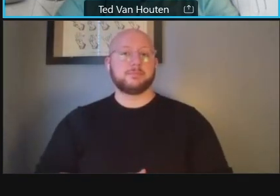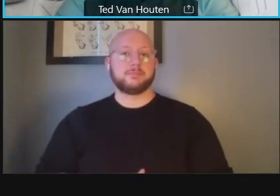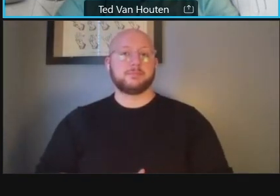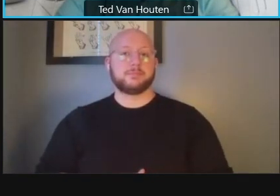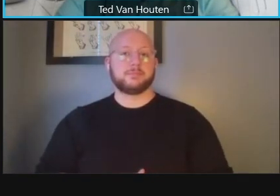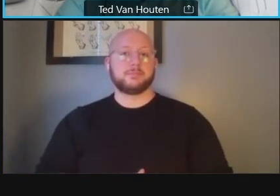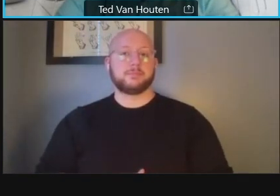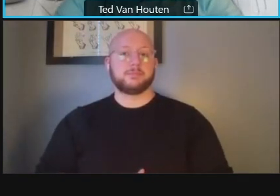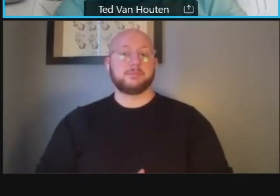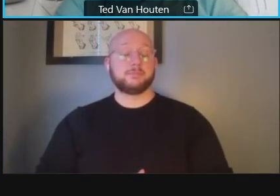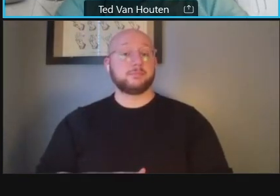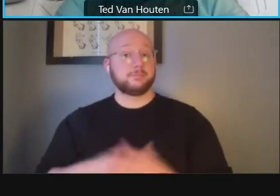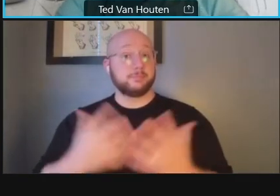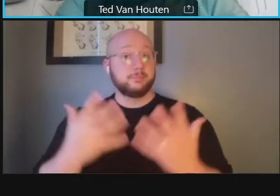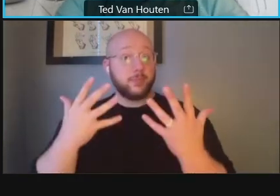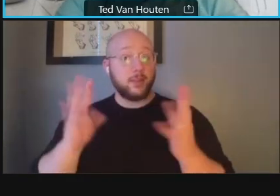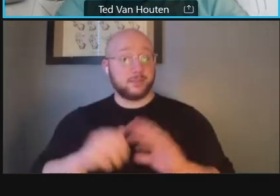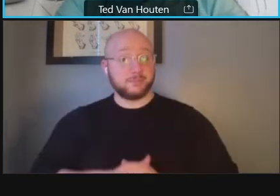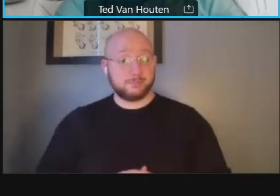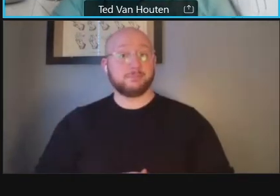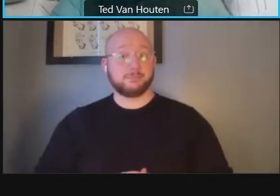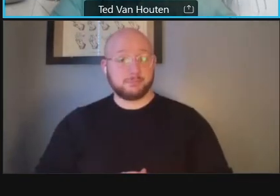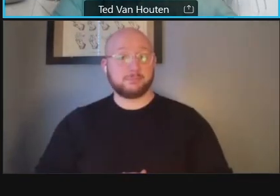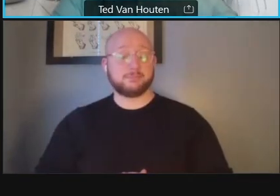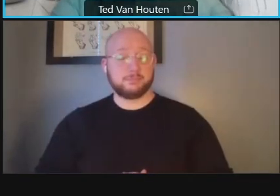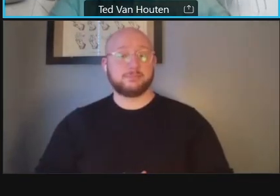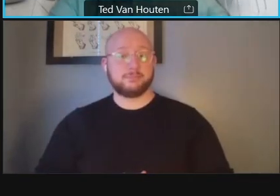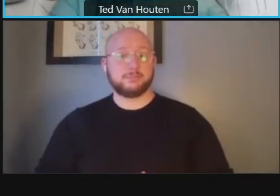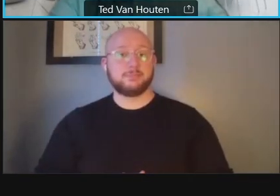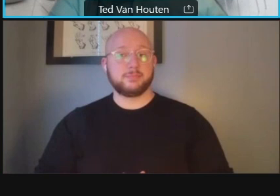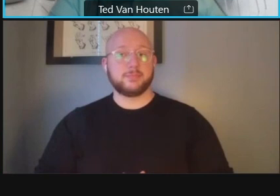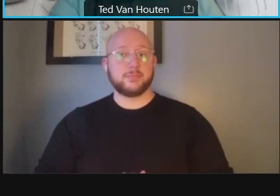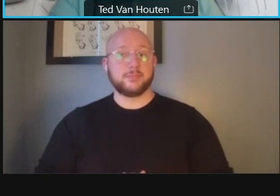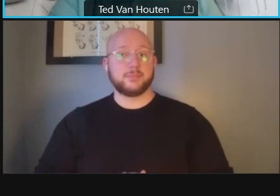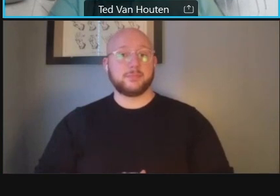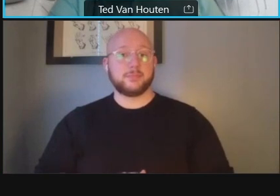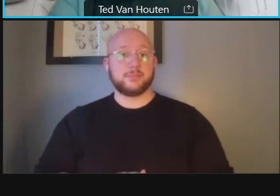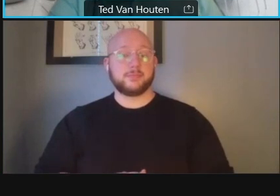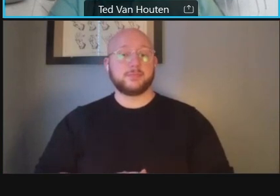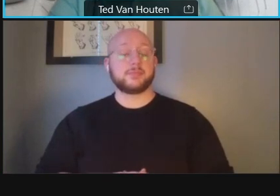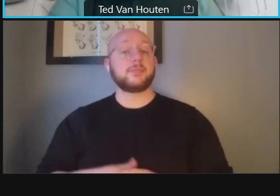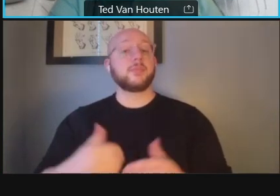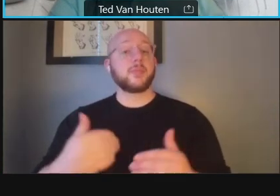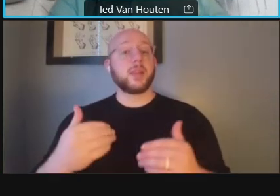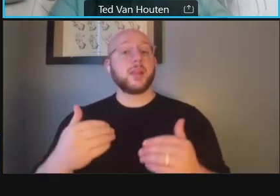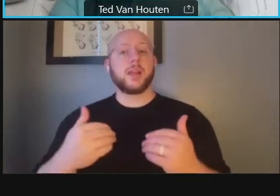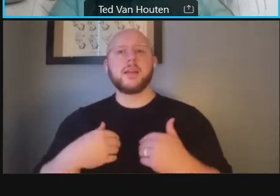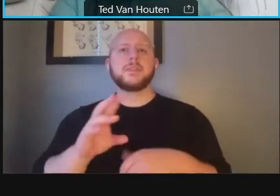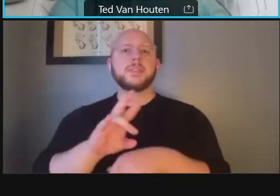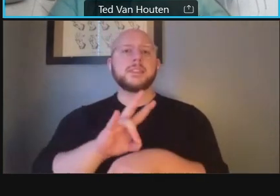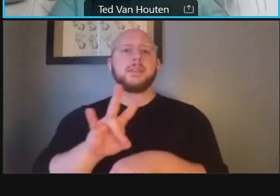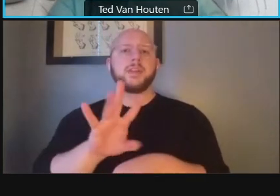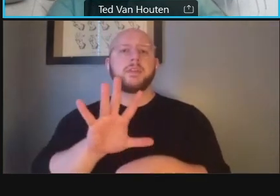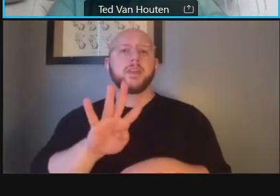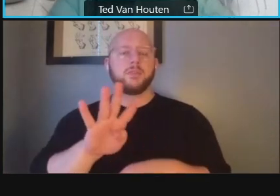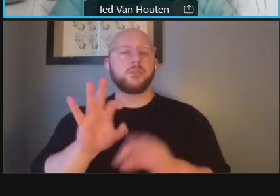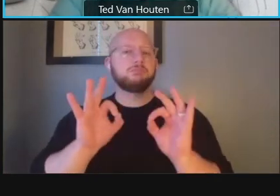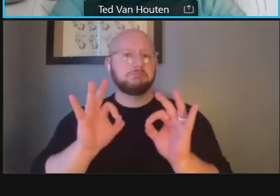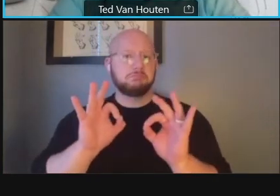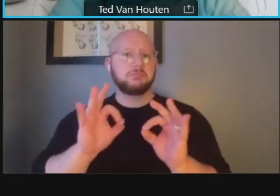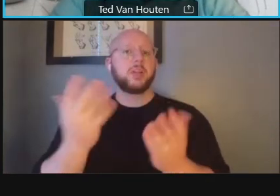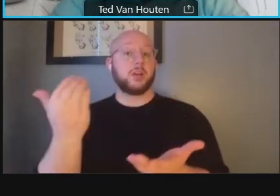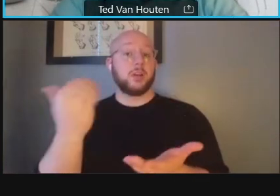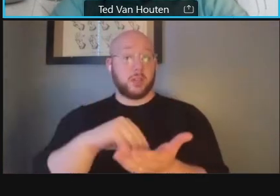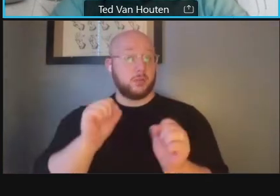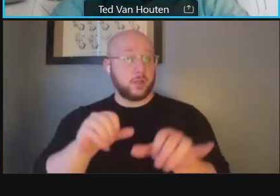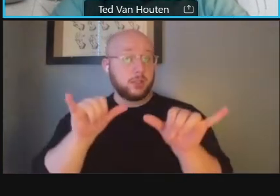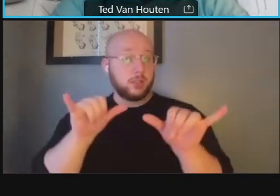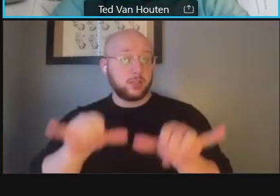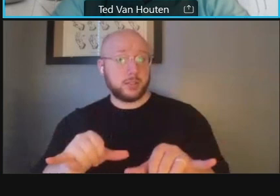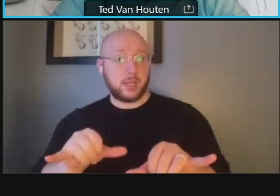and that is it so um i have 754 so again we can stay on for a couple minutes if there